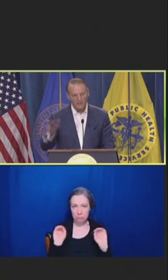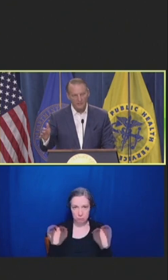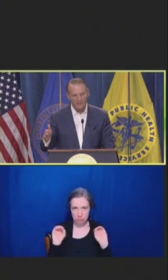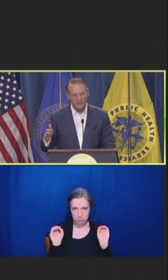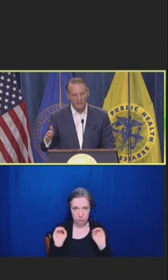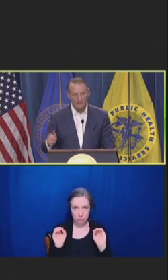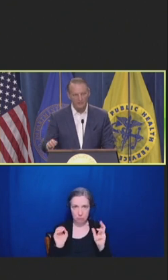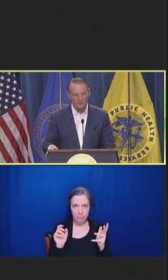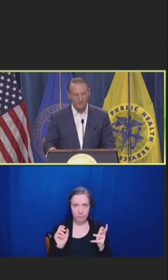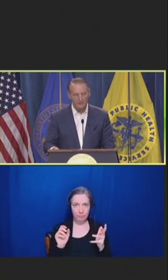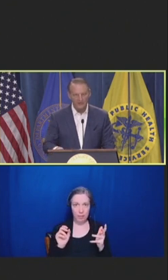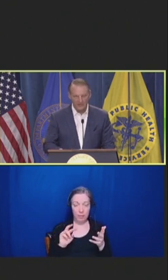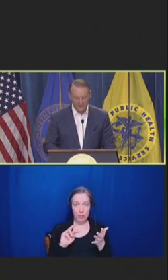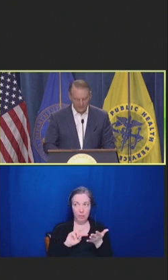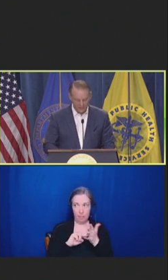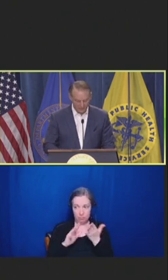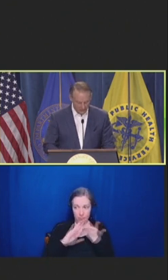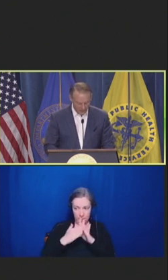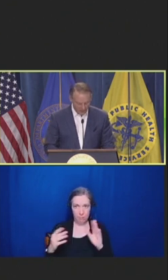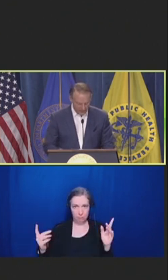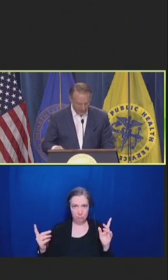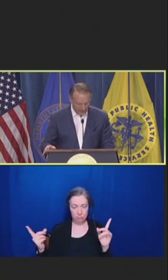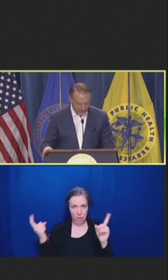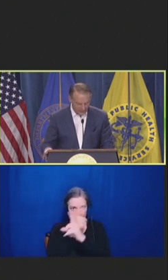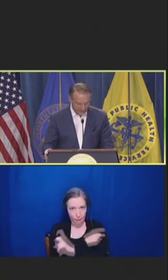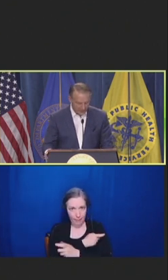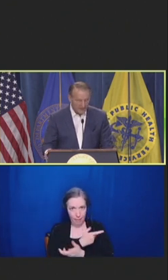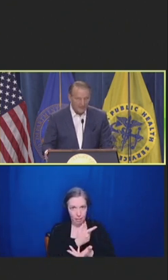healthcare system to provide vaccinations to all populations.